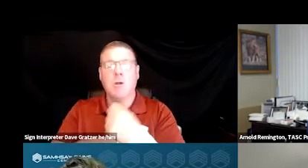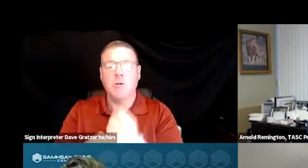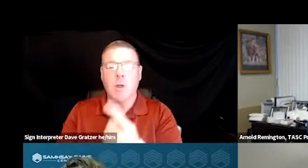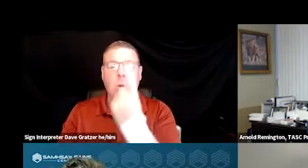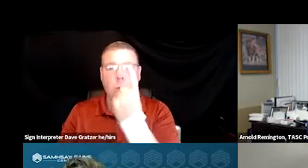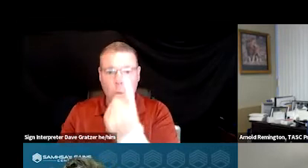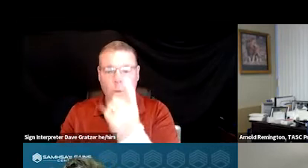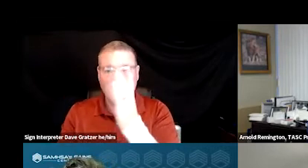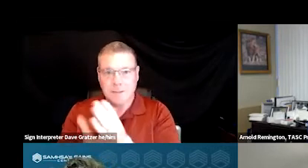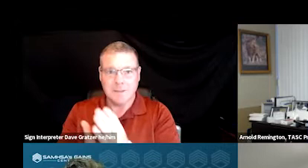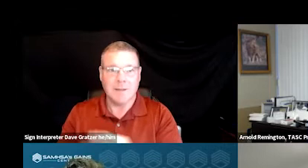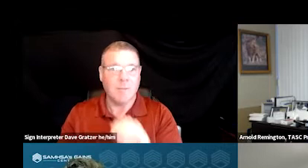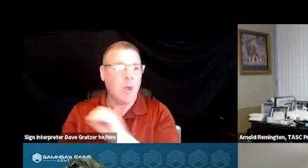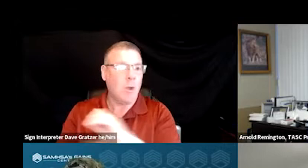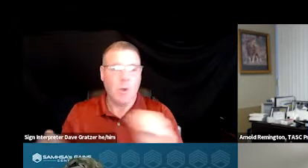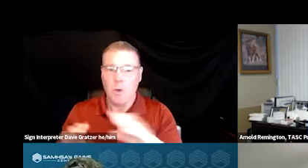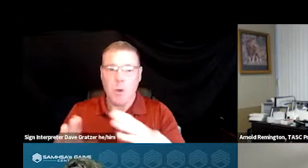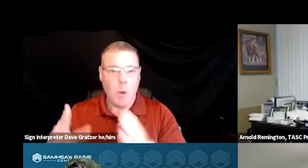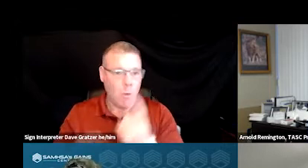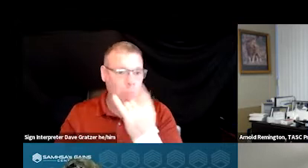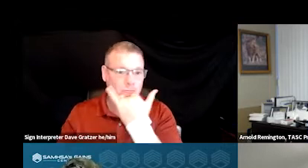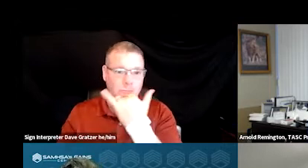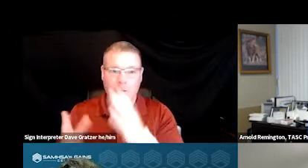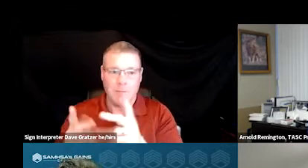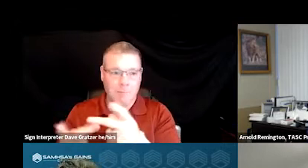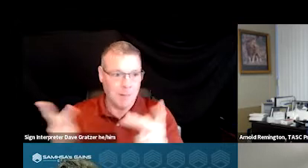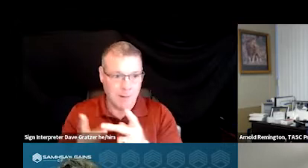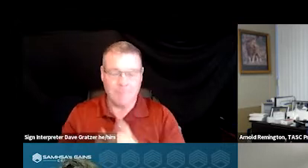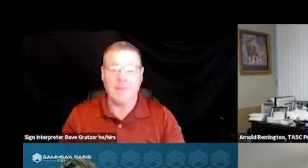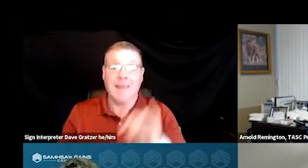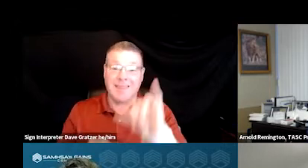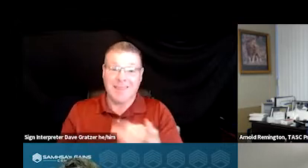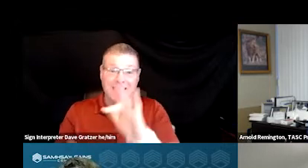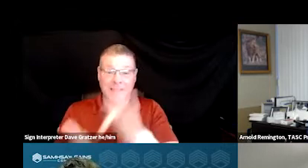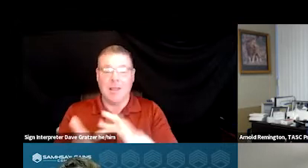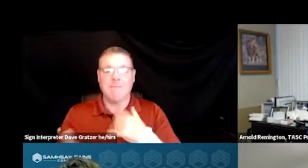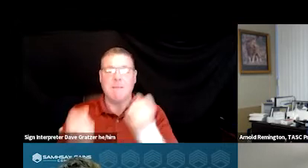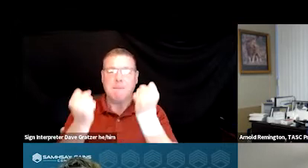Crisis Care Center for Tulsa County. This center offers multiple access points